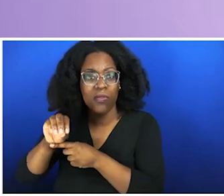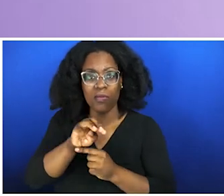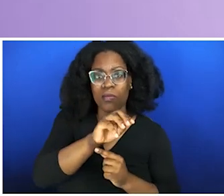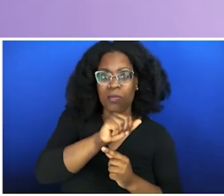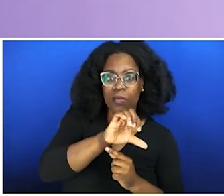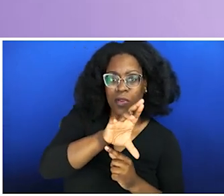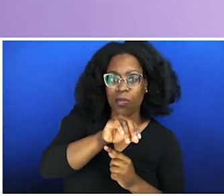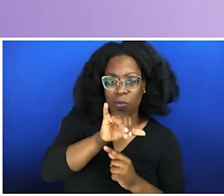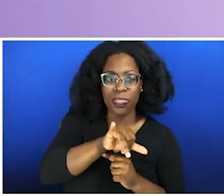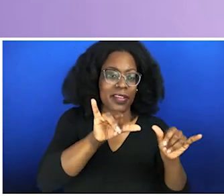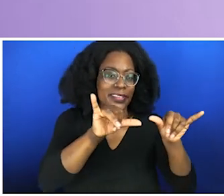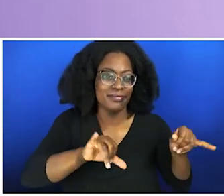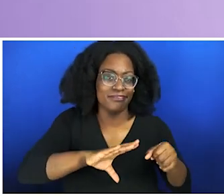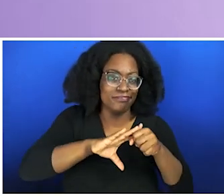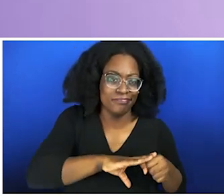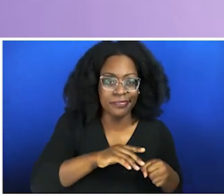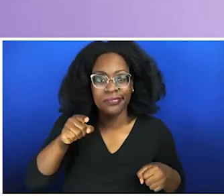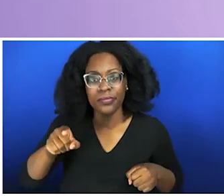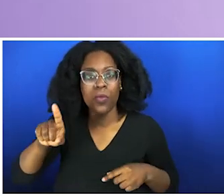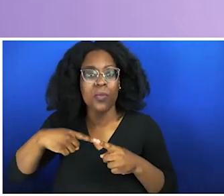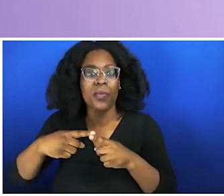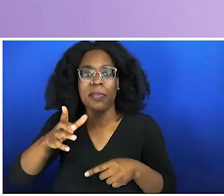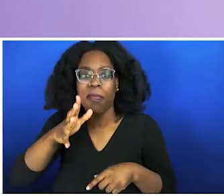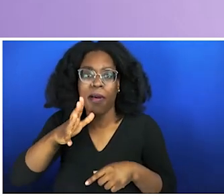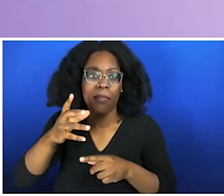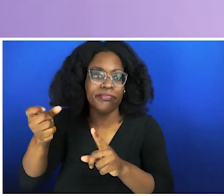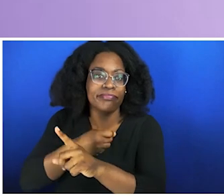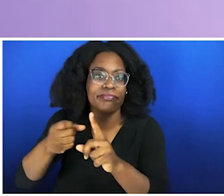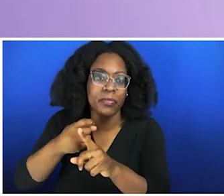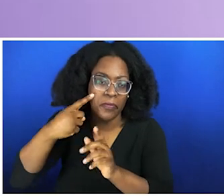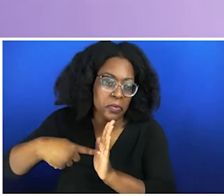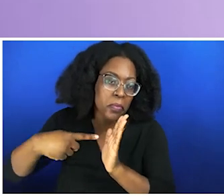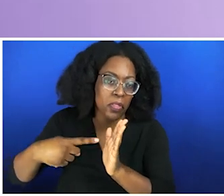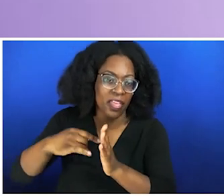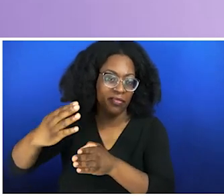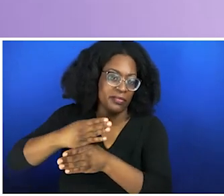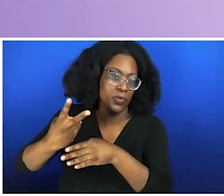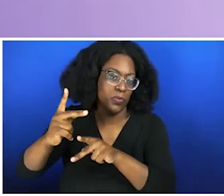impacts the nervous system's ability to regulate itself and to thrive properly. So think of